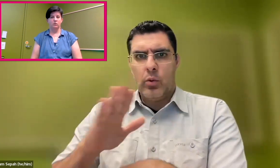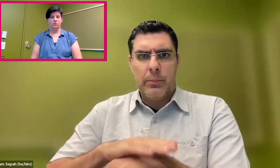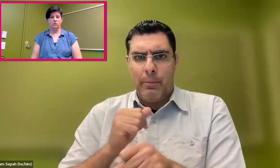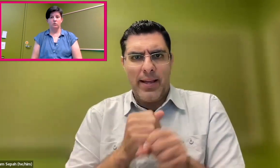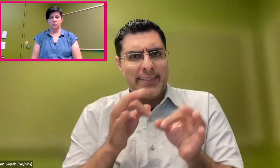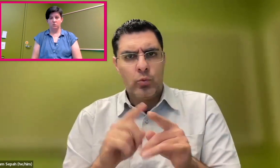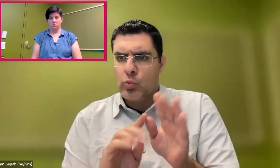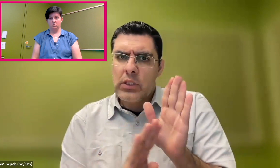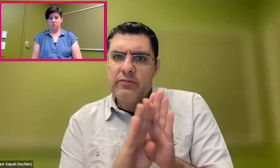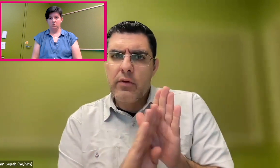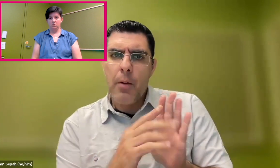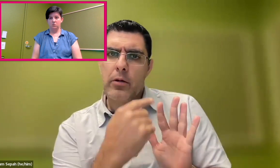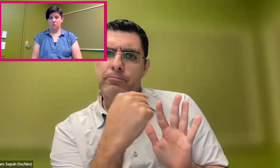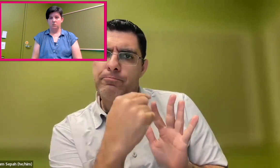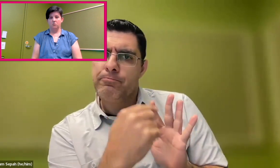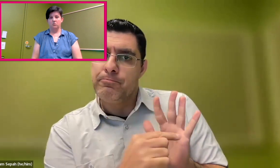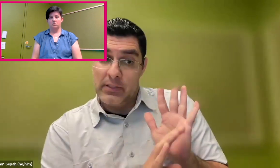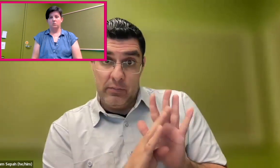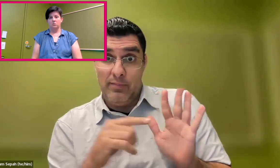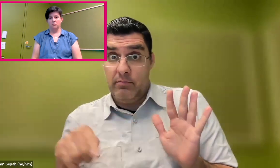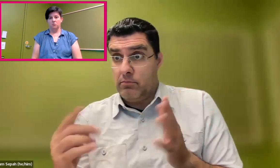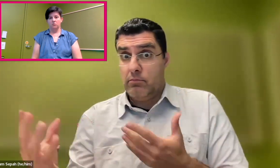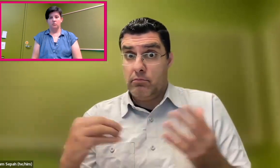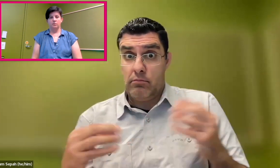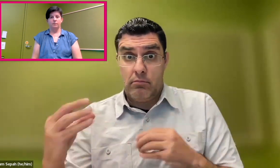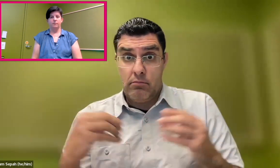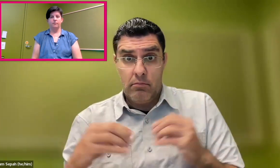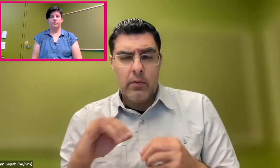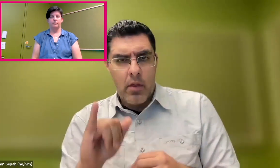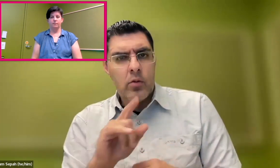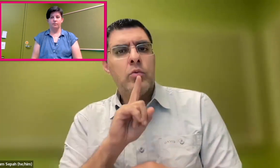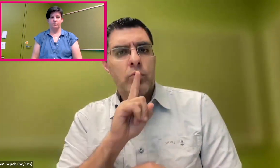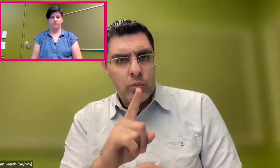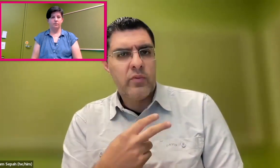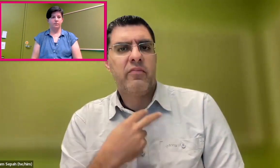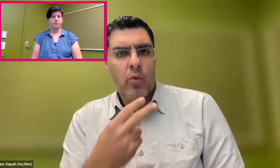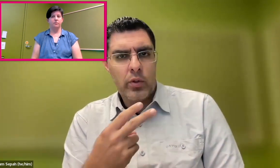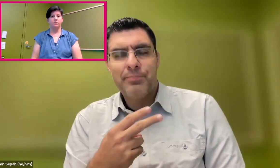at the table, including minors. They need to have a voice at the table, too,